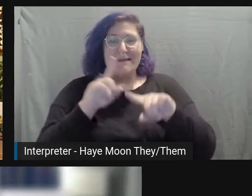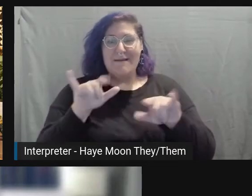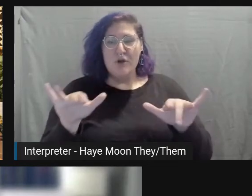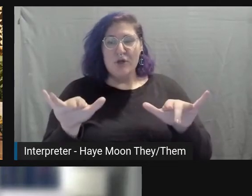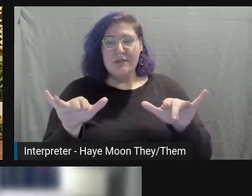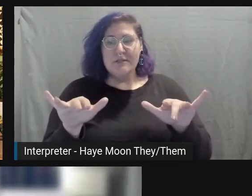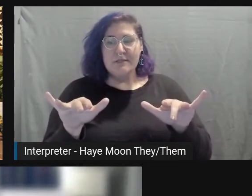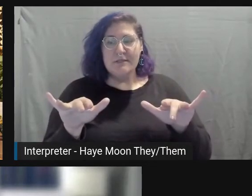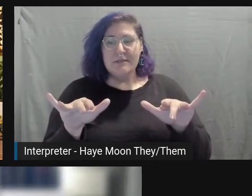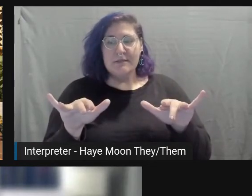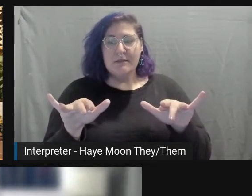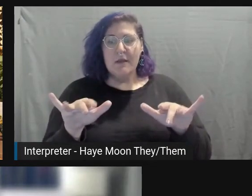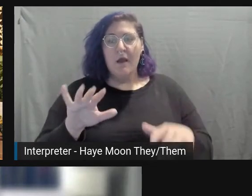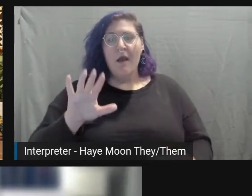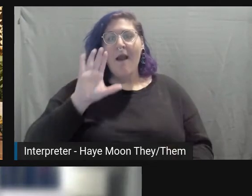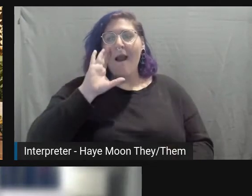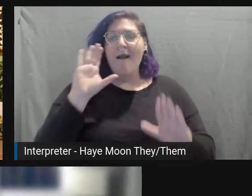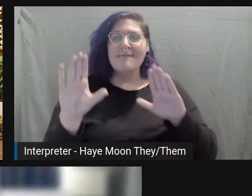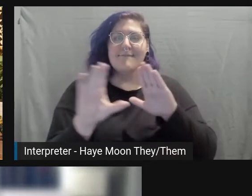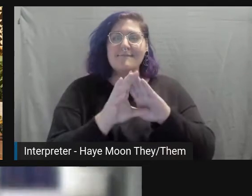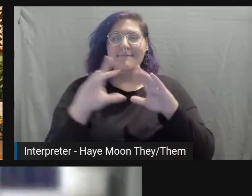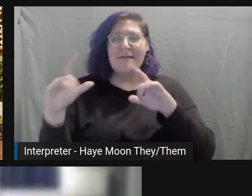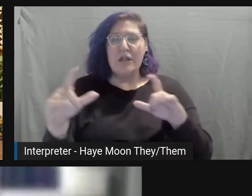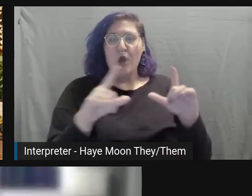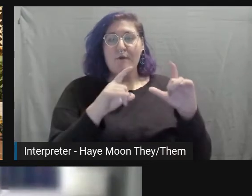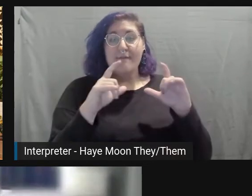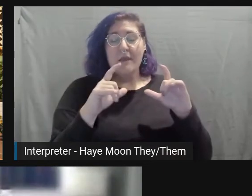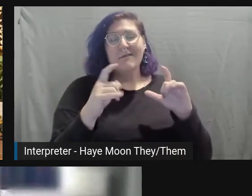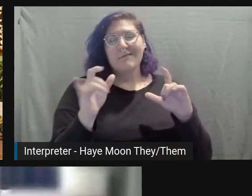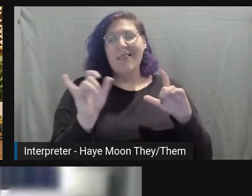Are there photography collections that are better than others for accessible diversity?